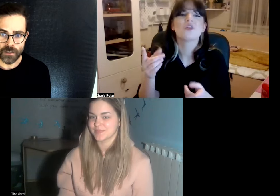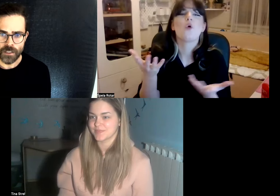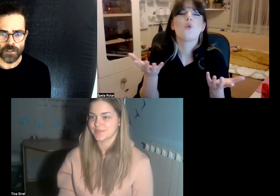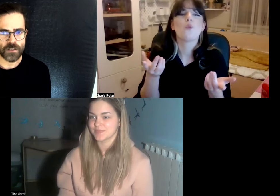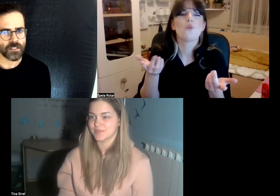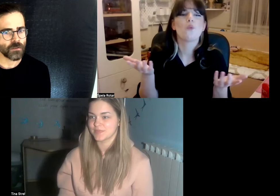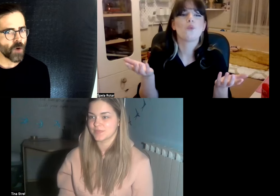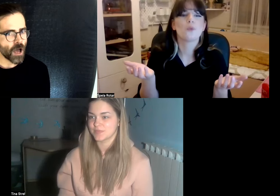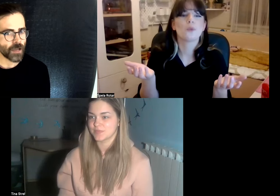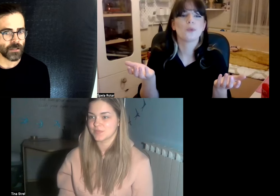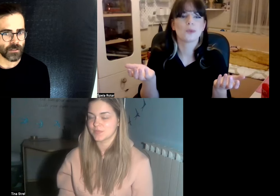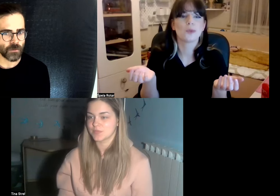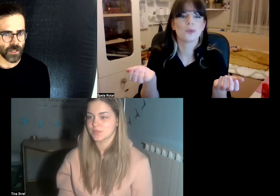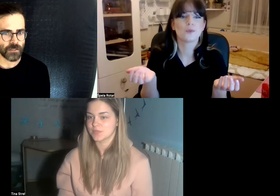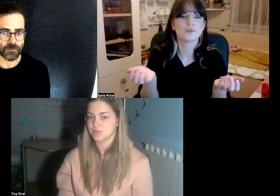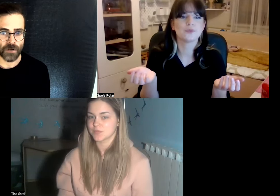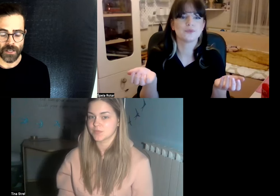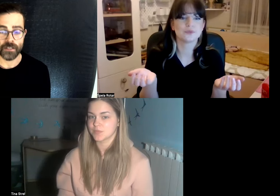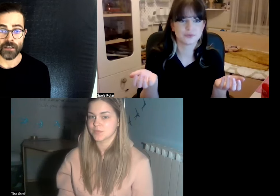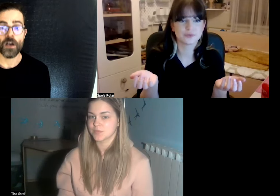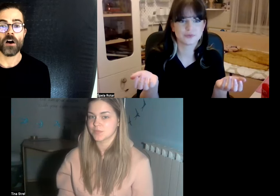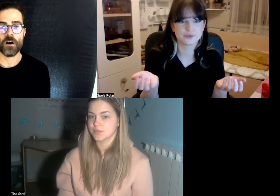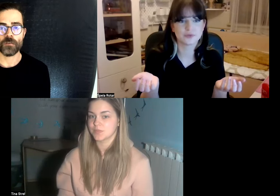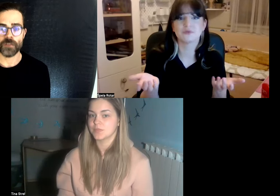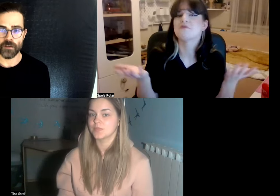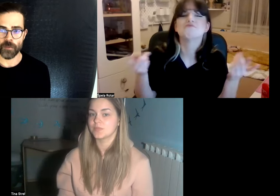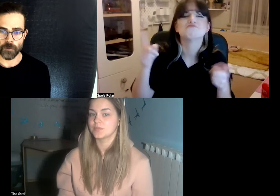so there's a wide arrange and variety of deaf people